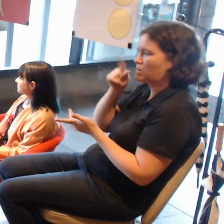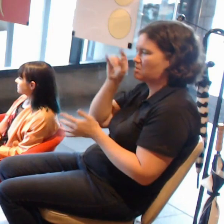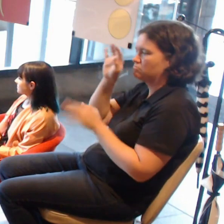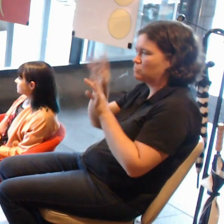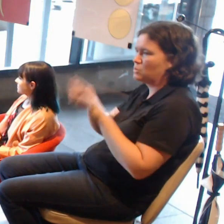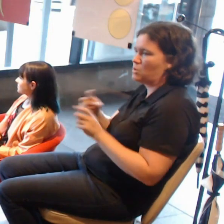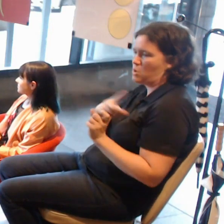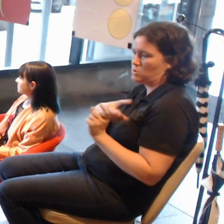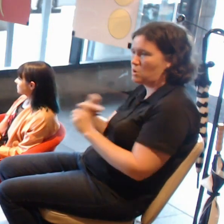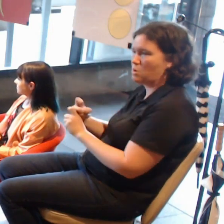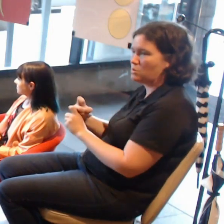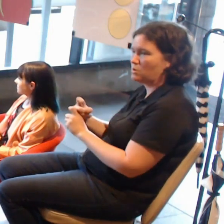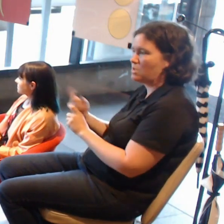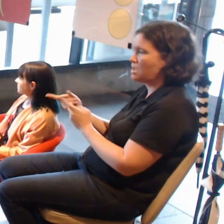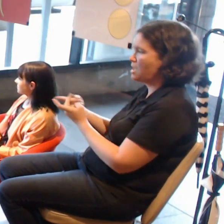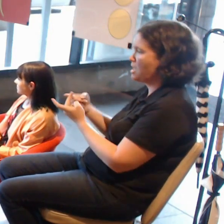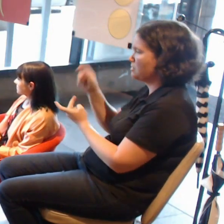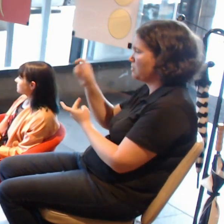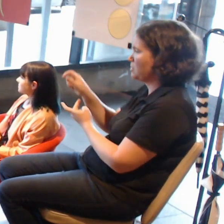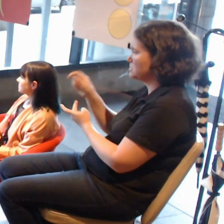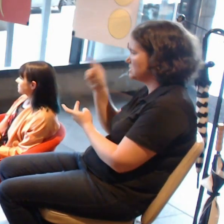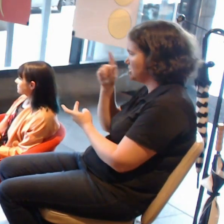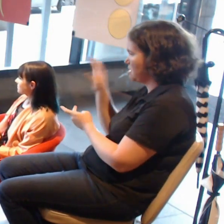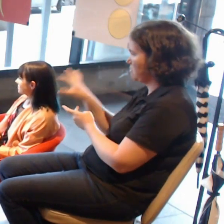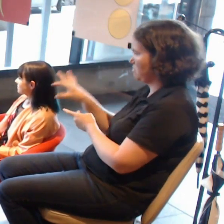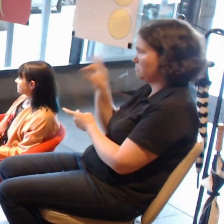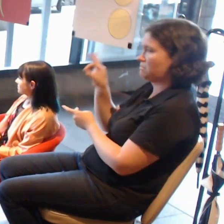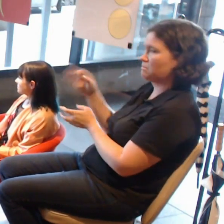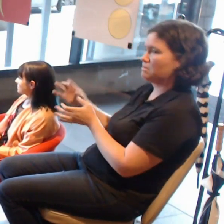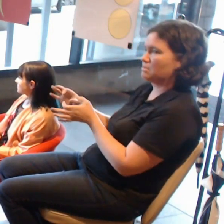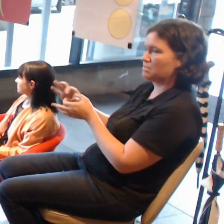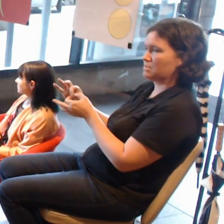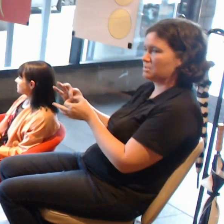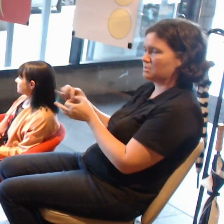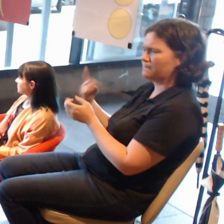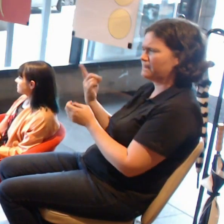Who was responsible for cleaning up the space if something is not OK?